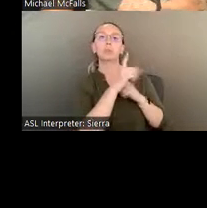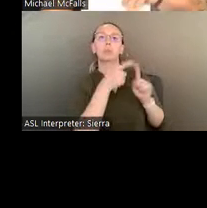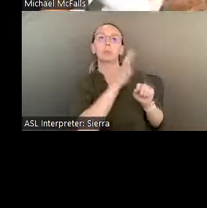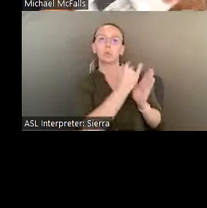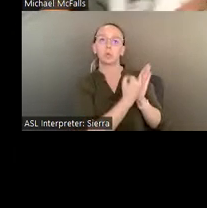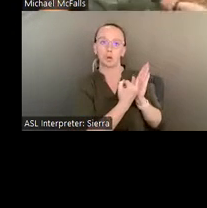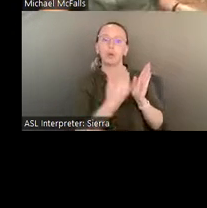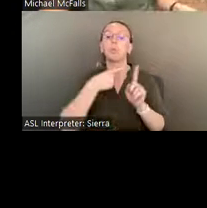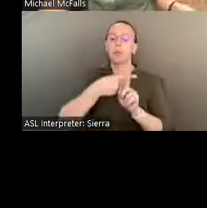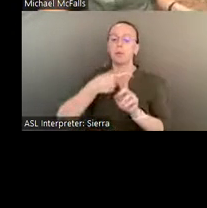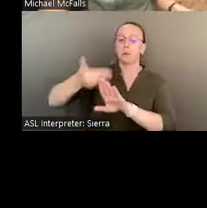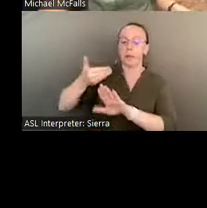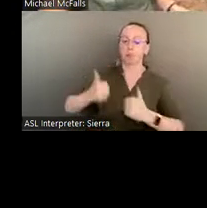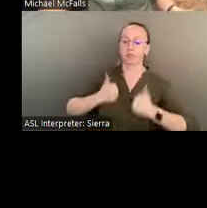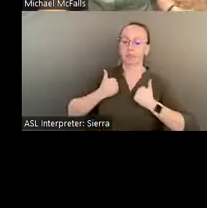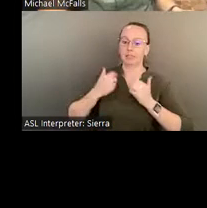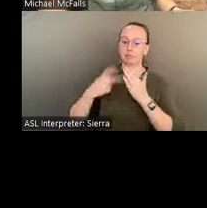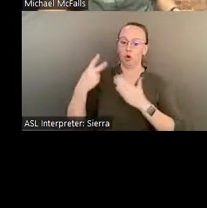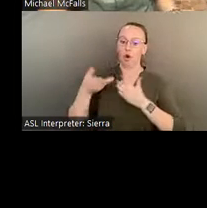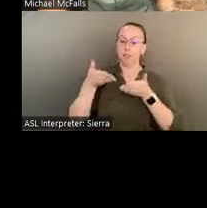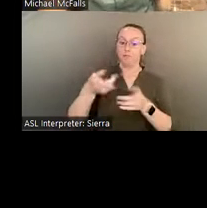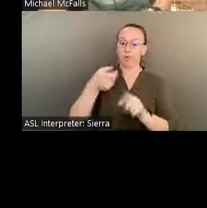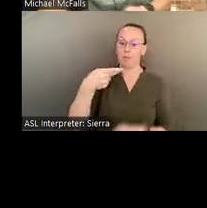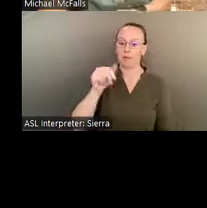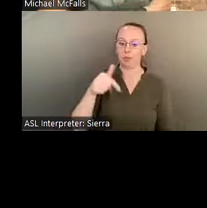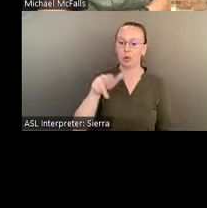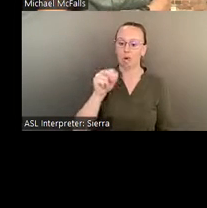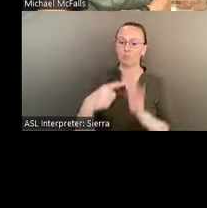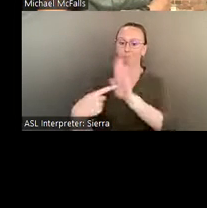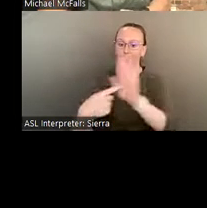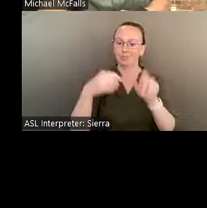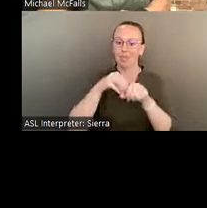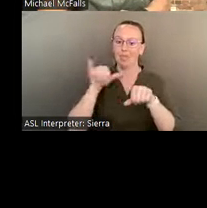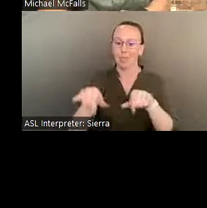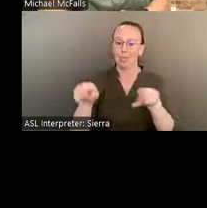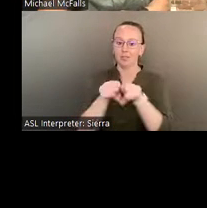program. And this is Eddie's work in that space.